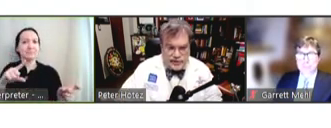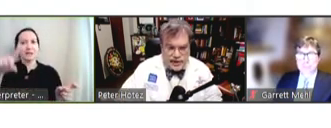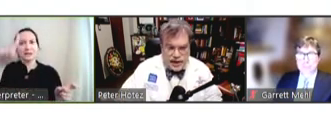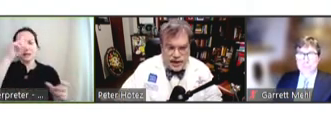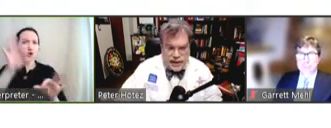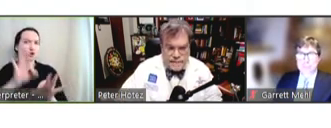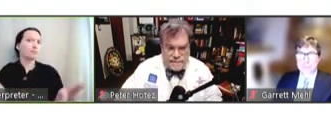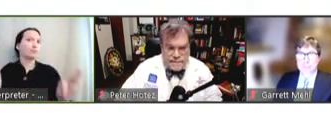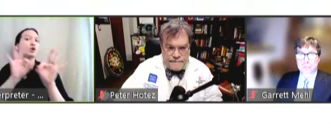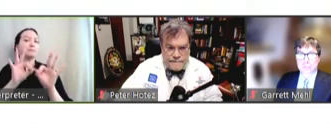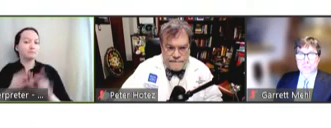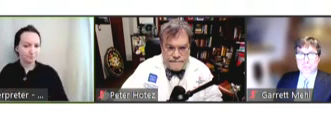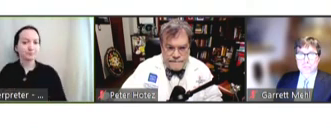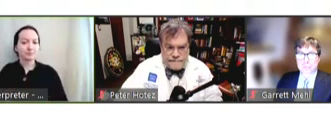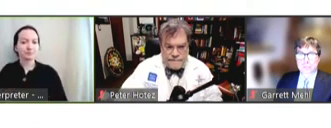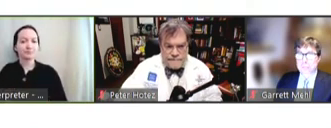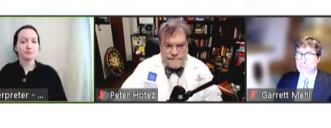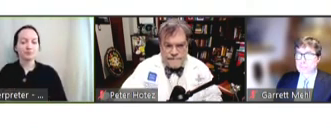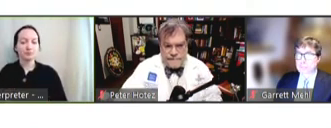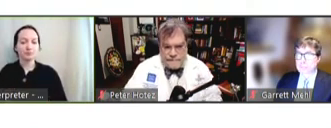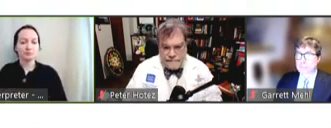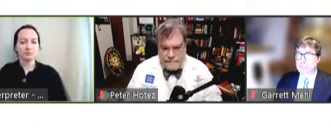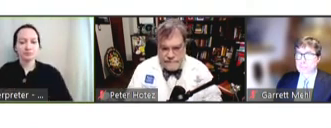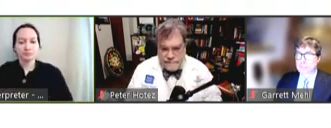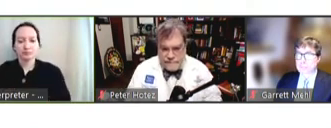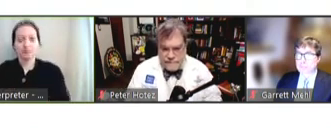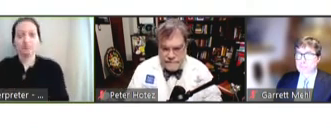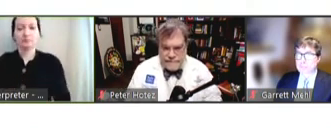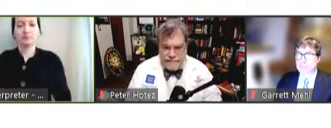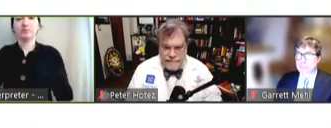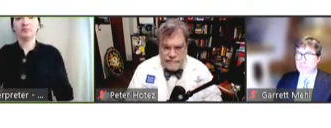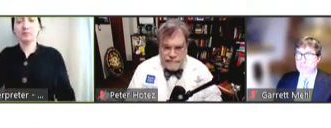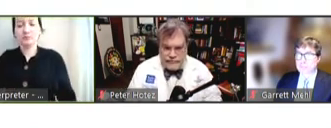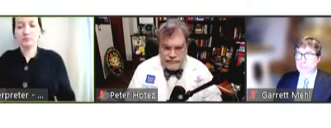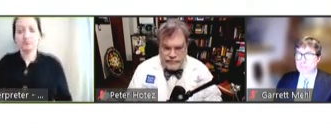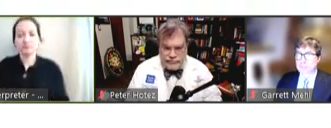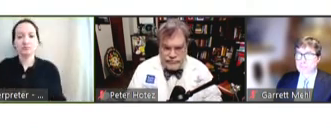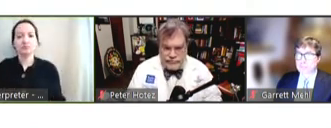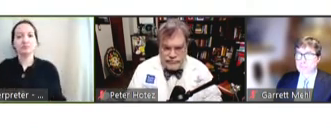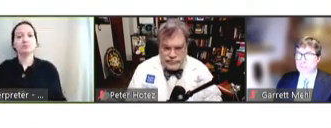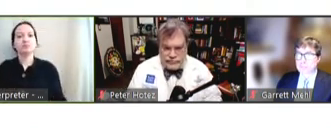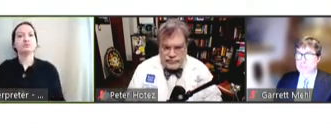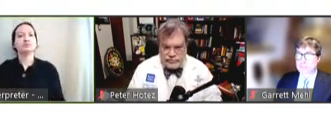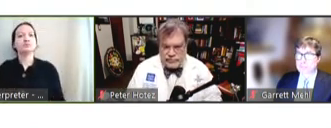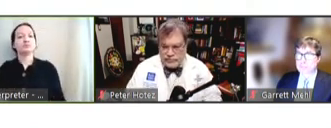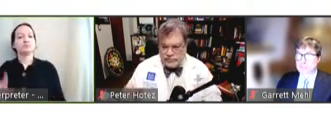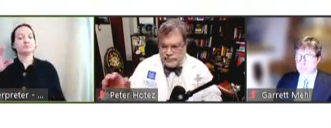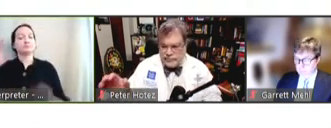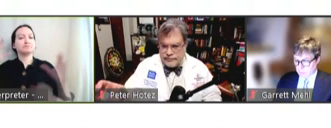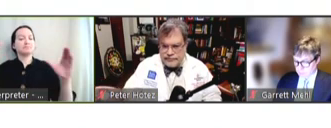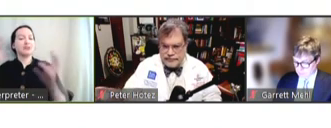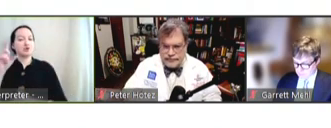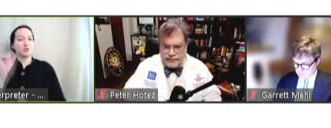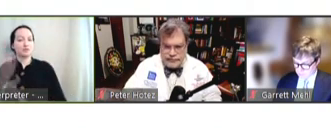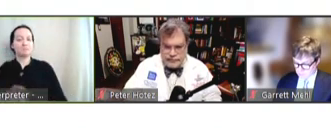Robert Hopkins: Rebecca Coyle has the next question. Rebecca Coyle: